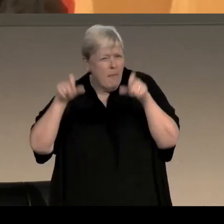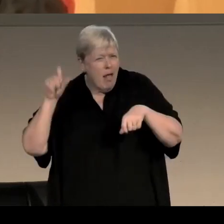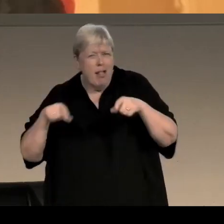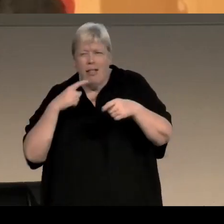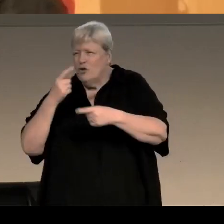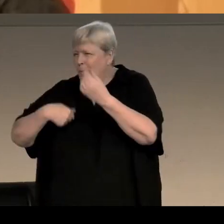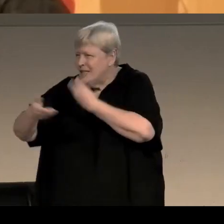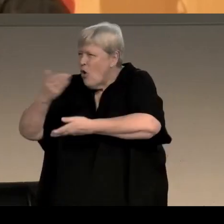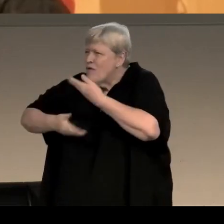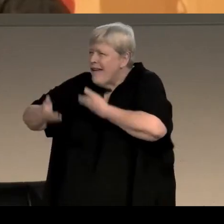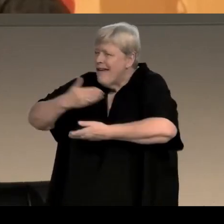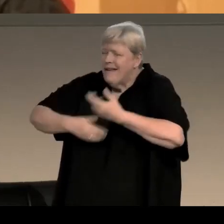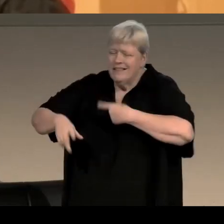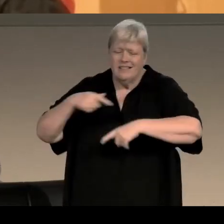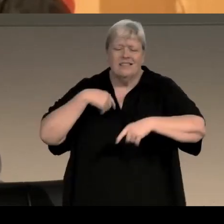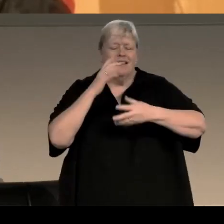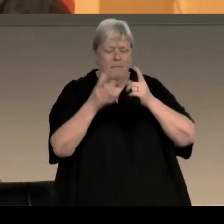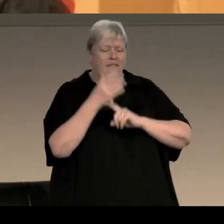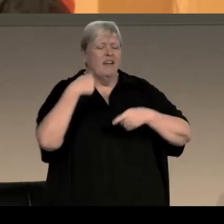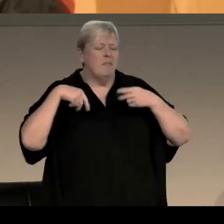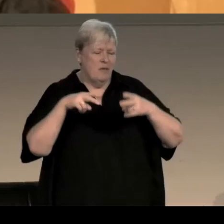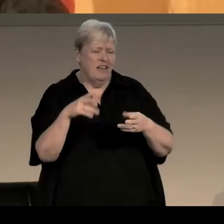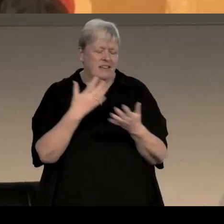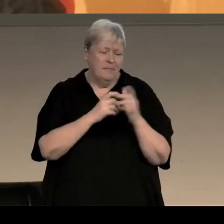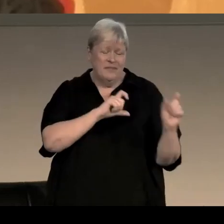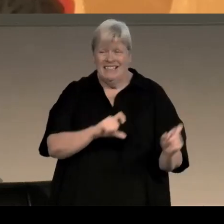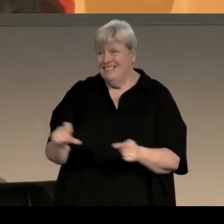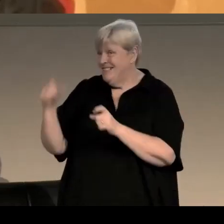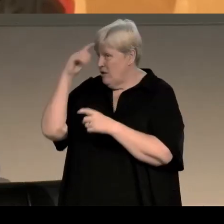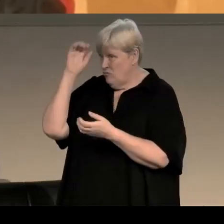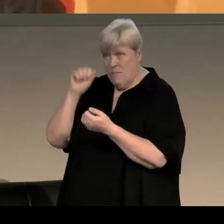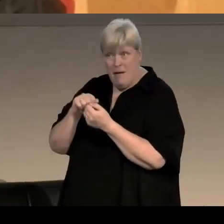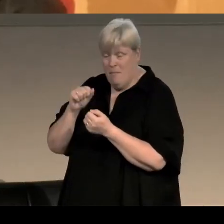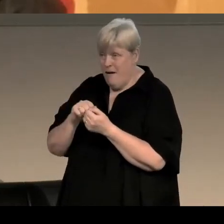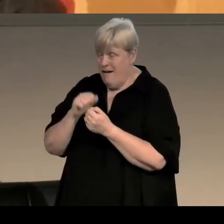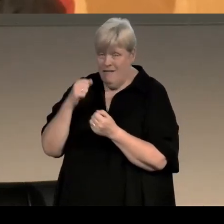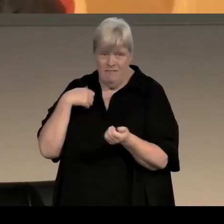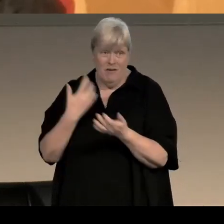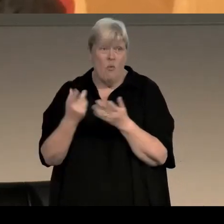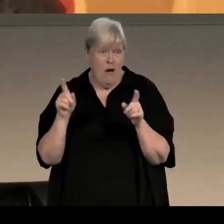and that's sort of found their way into it, and I mean I can still very vividly remember, what the Daily Record newsroom was like,